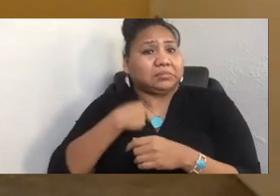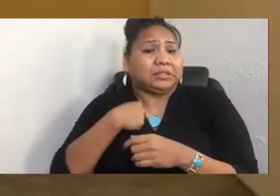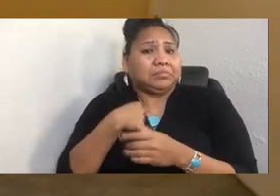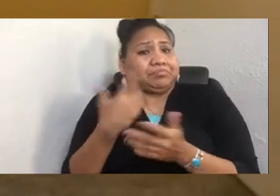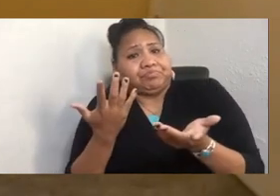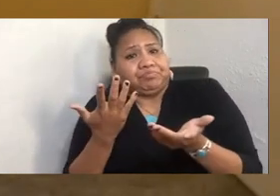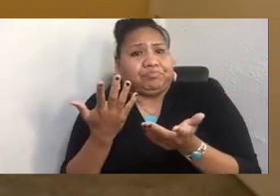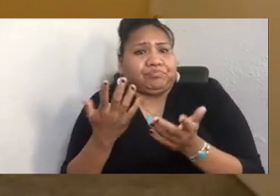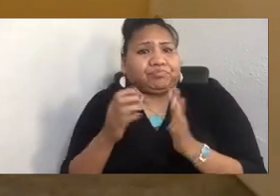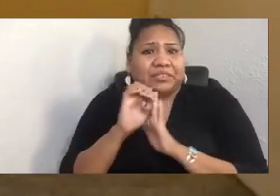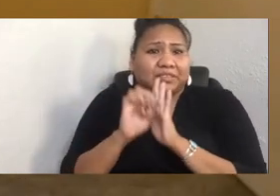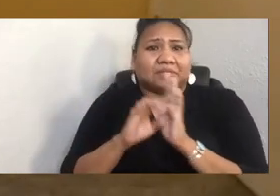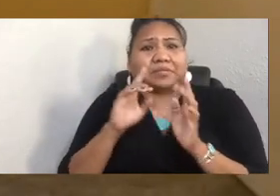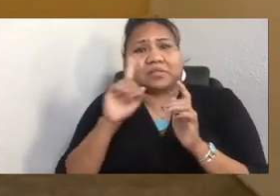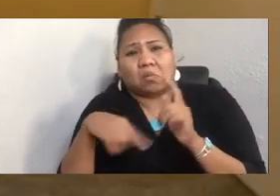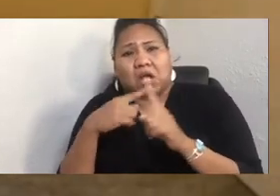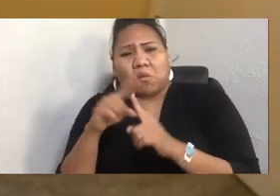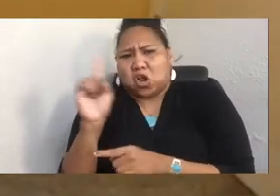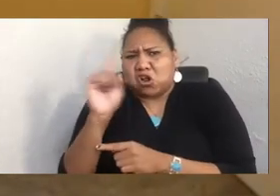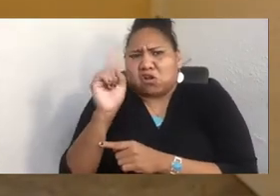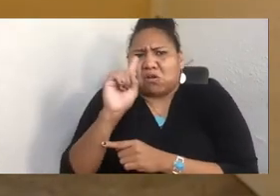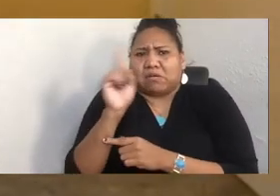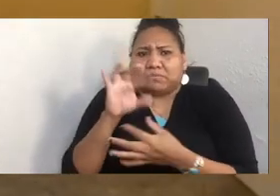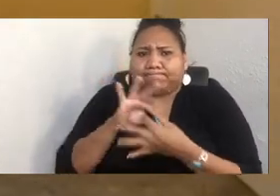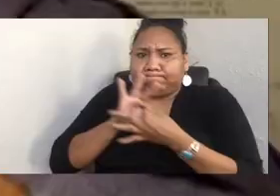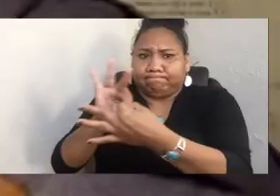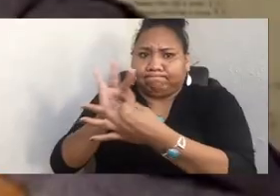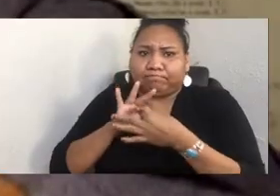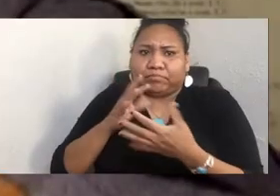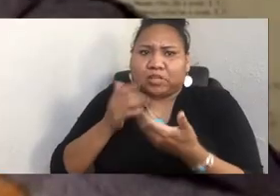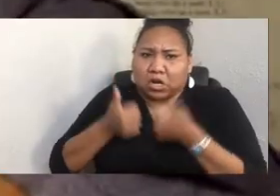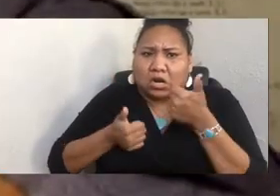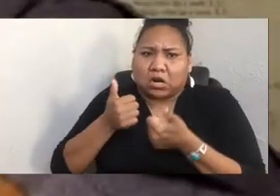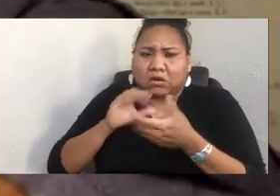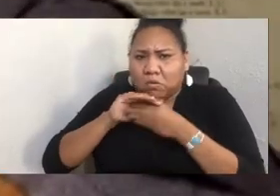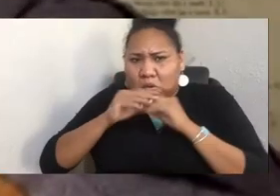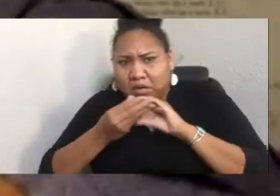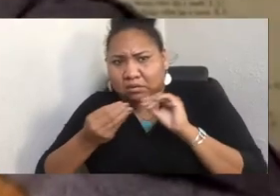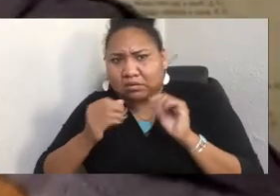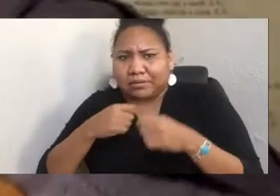You know? That's amazing. And you probably learned a lot of protocols